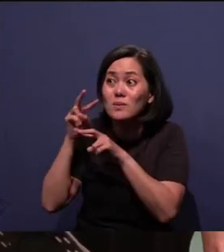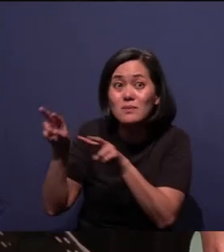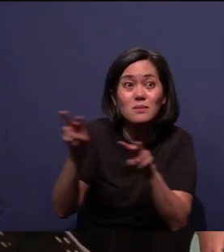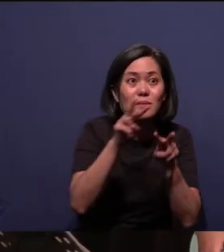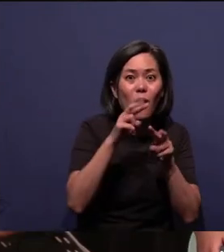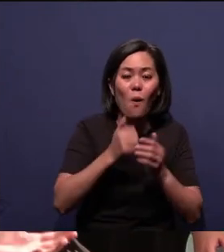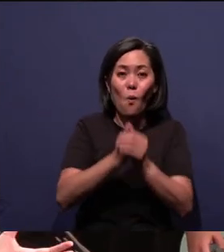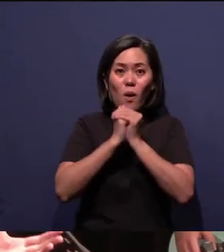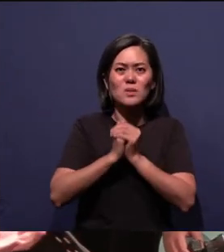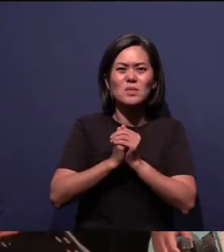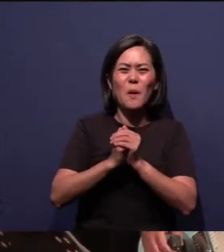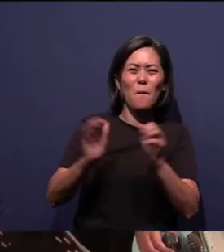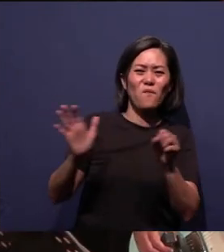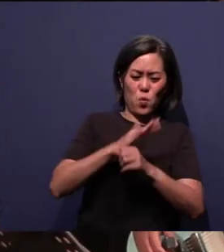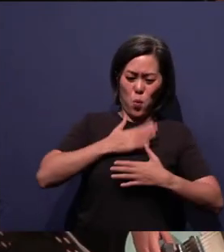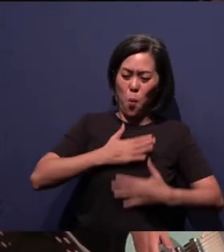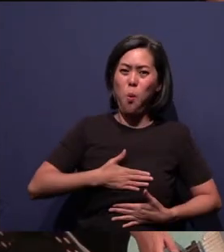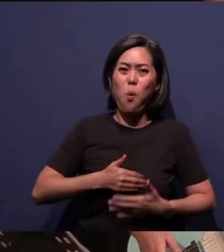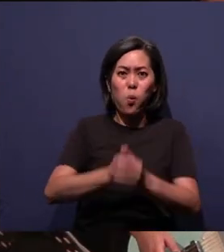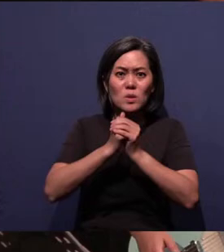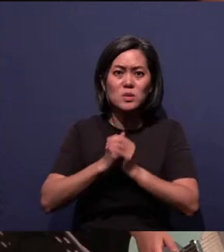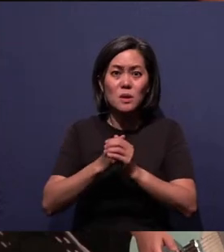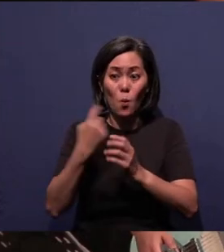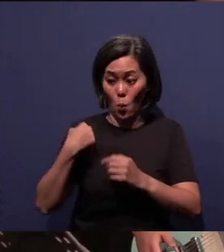with your full selves to the Lord from your hearts.